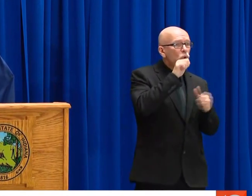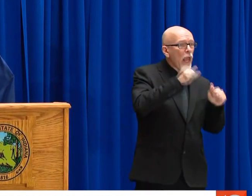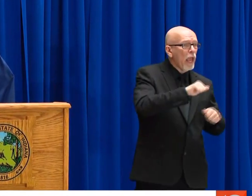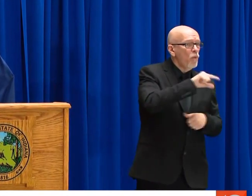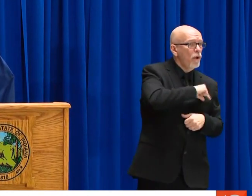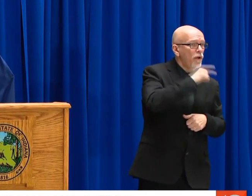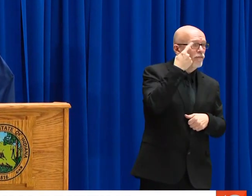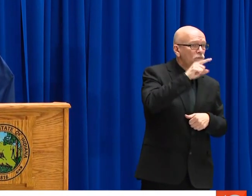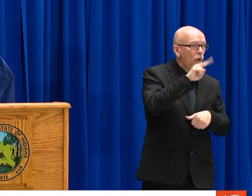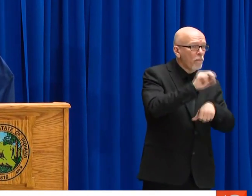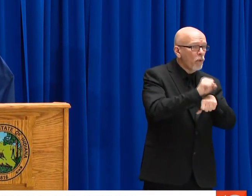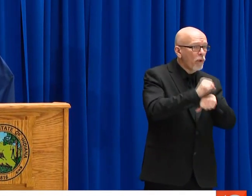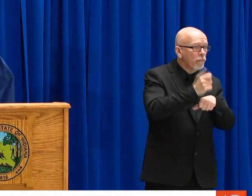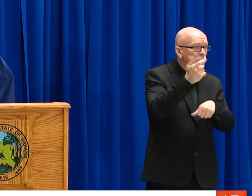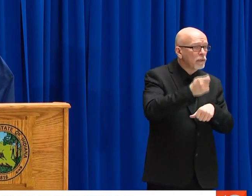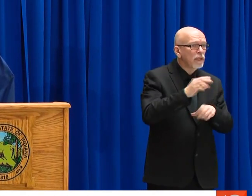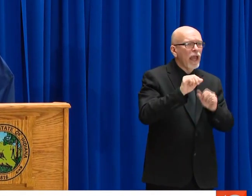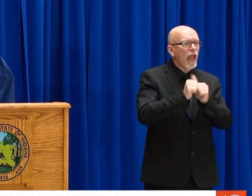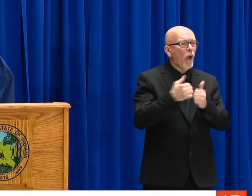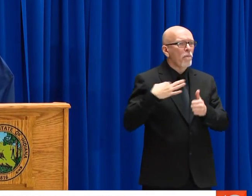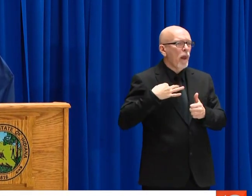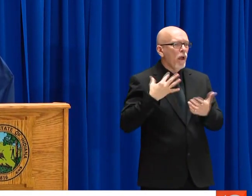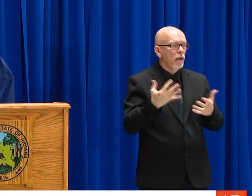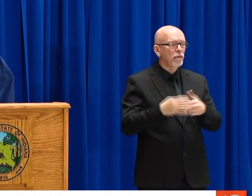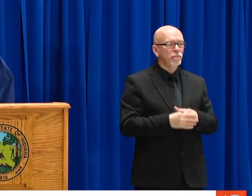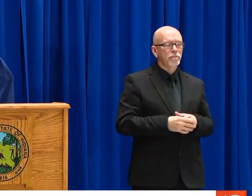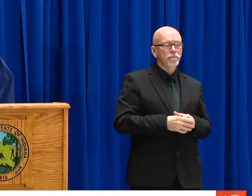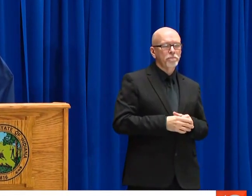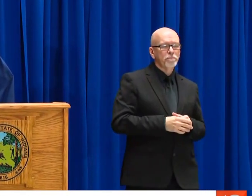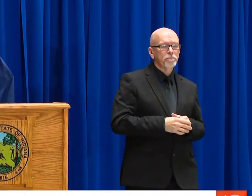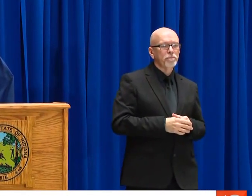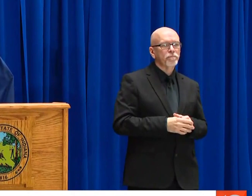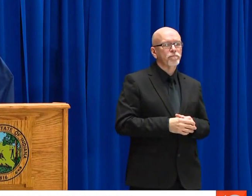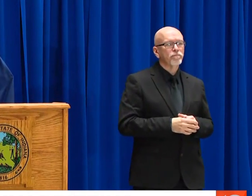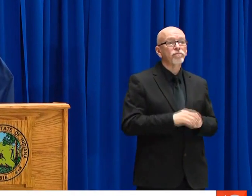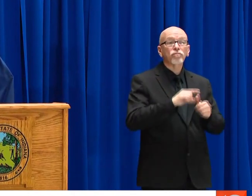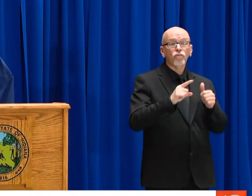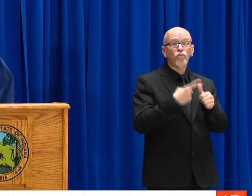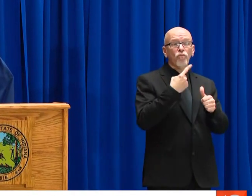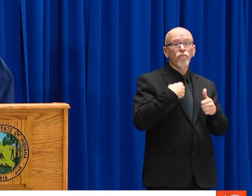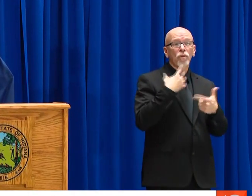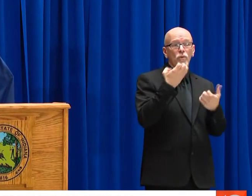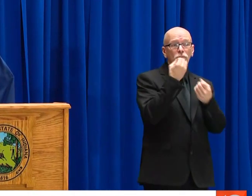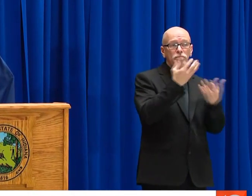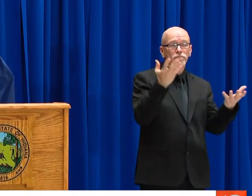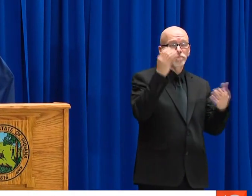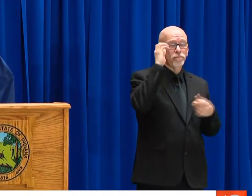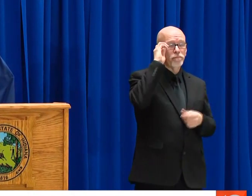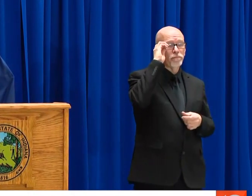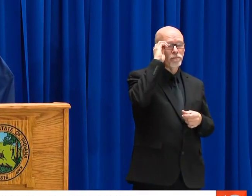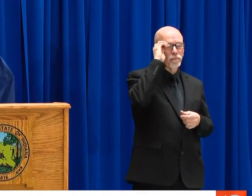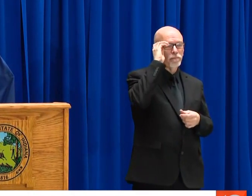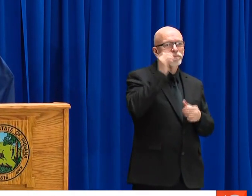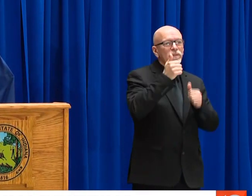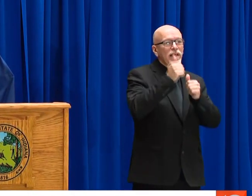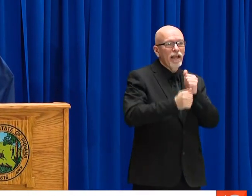ELIGIBLE, WE FIELDED ELIGIBLE, WE FIELD ED THESE CALLS. I WANT TO SPEND A LITTLE TIME TALKING ABOUT JUST THAT, WHO IS